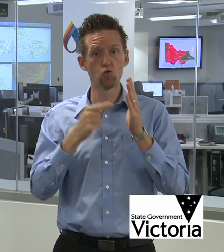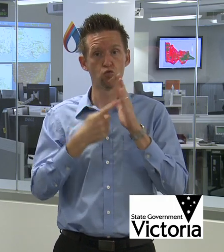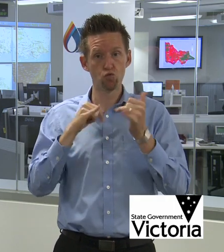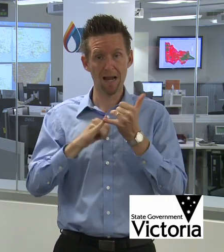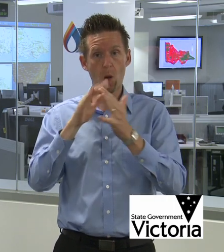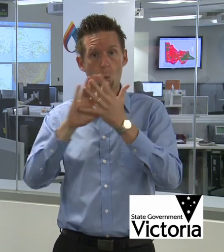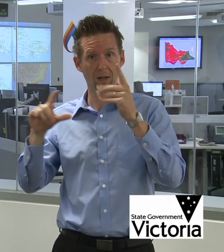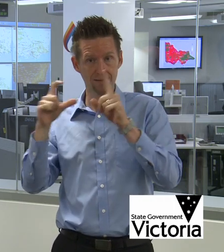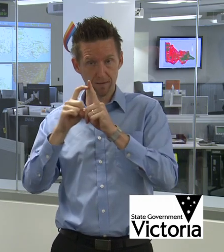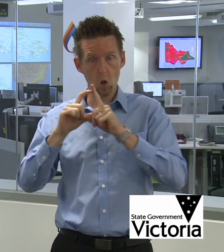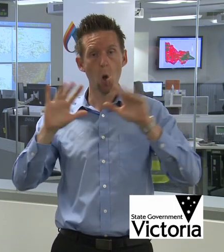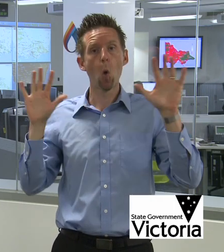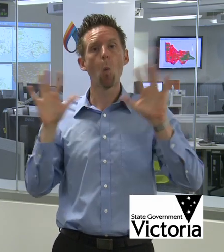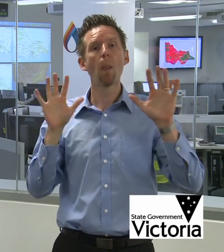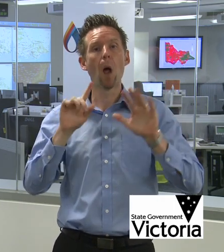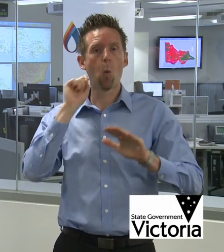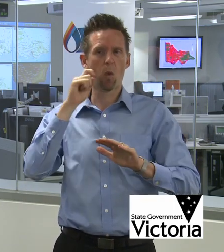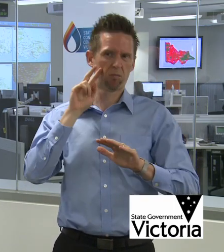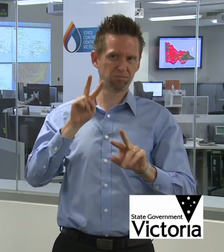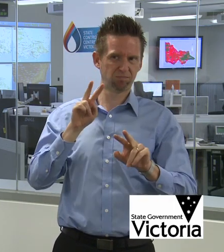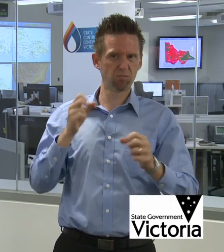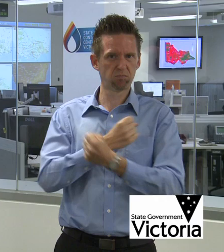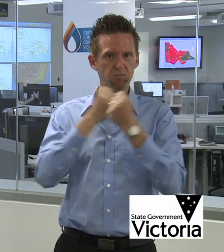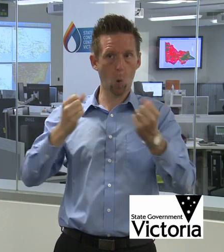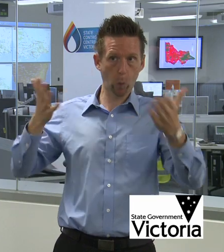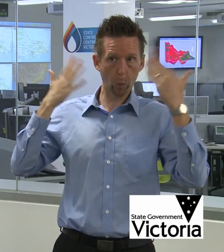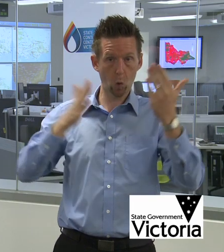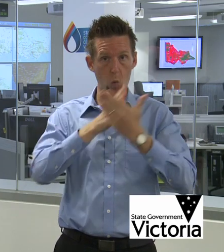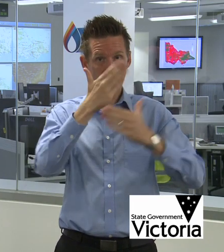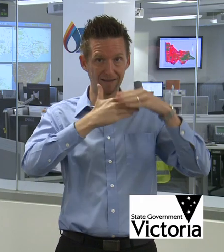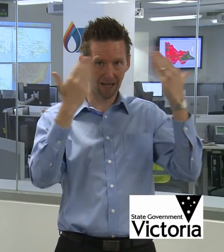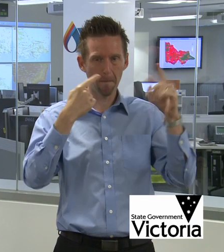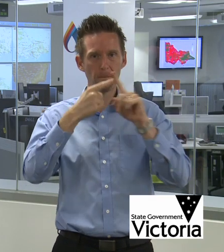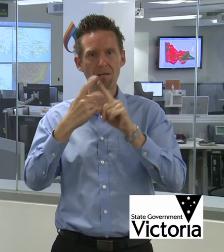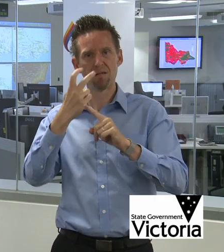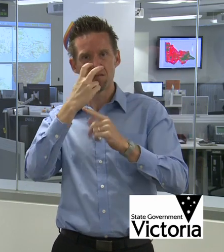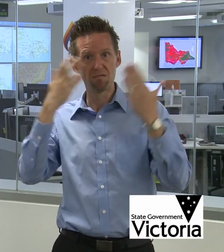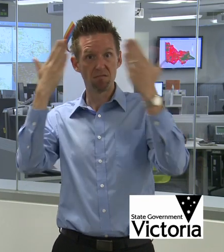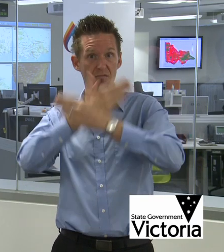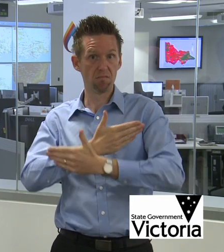weather conditions will see very strong winds, not only during the day but also during the evening and night hours.